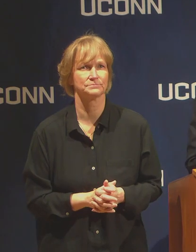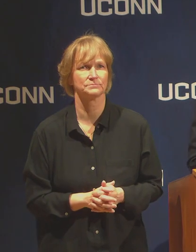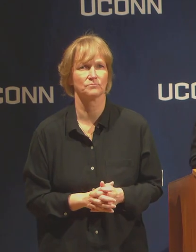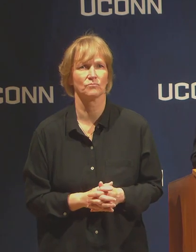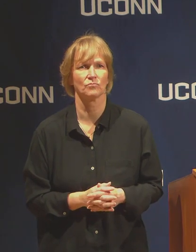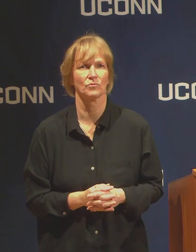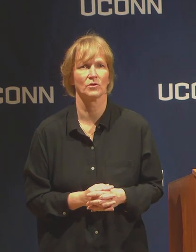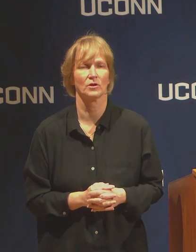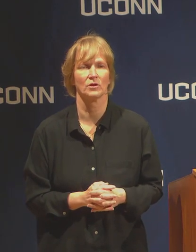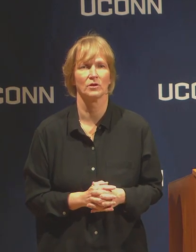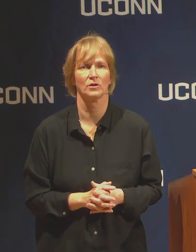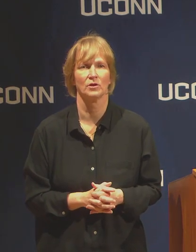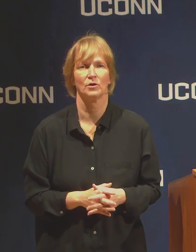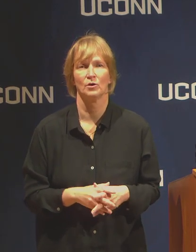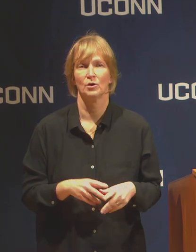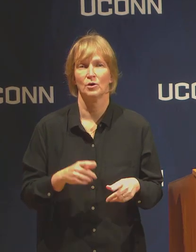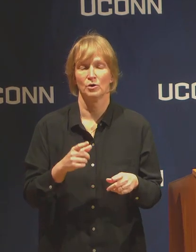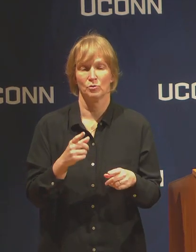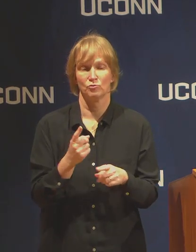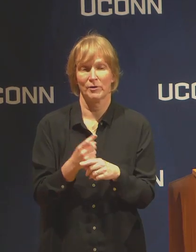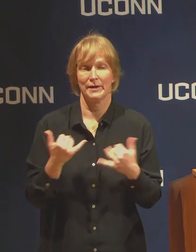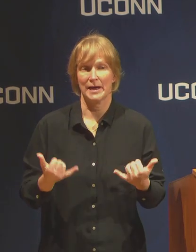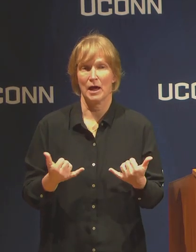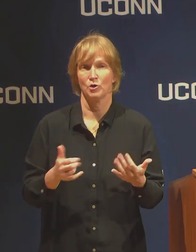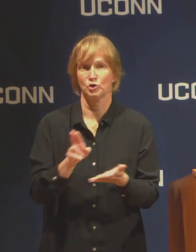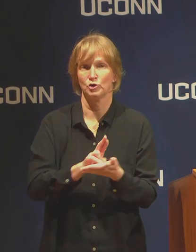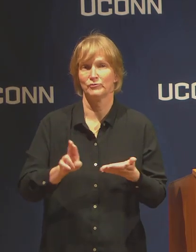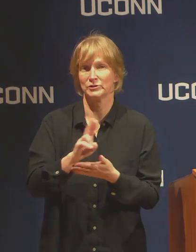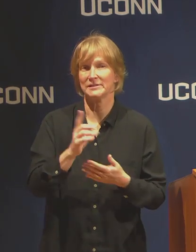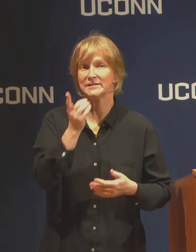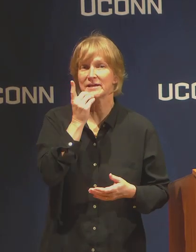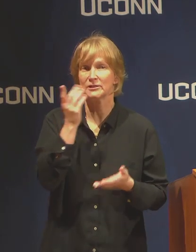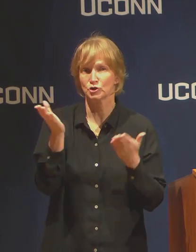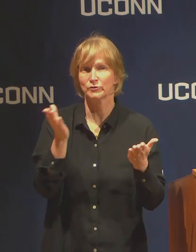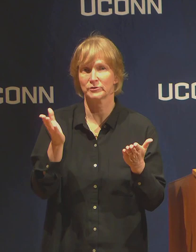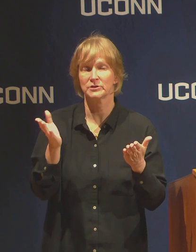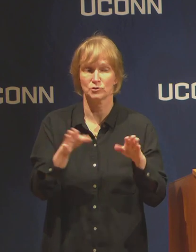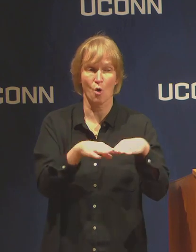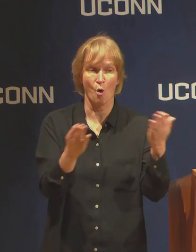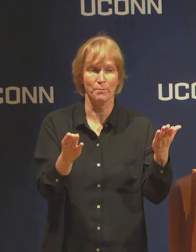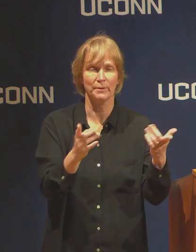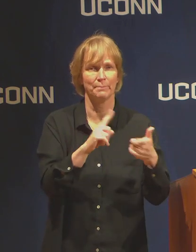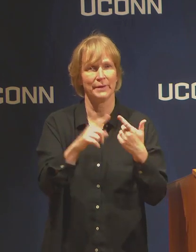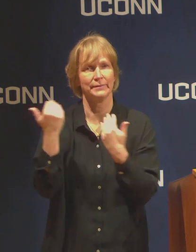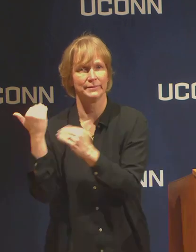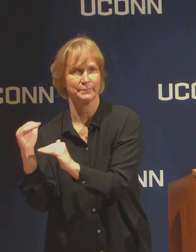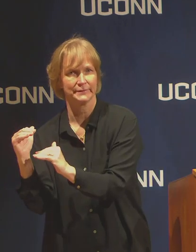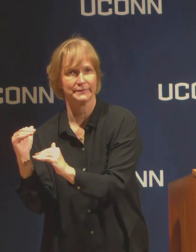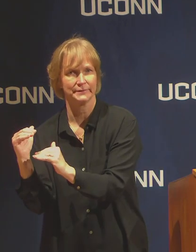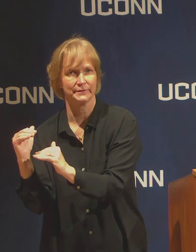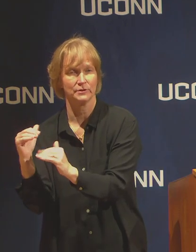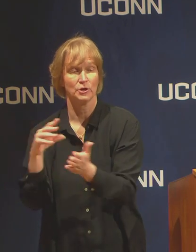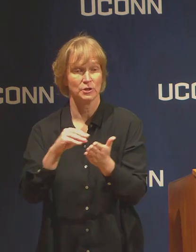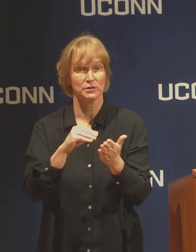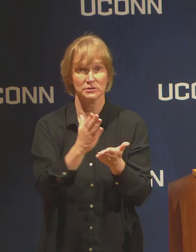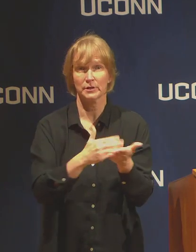University Dining Services is open in a limited capacity to serve the students that are still on campus.